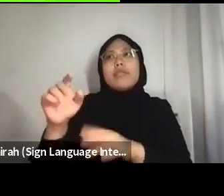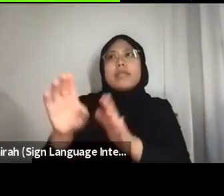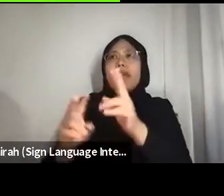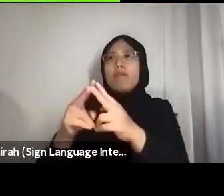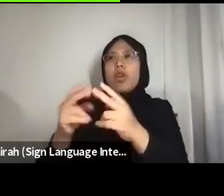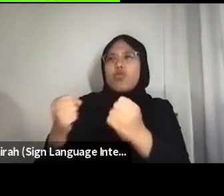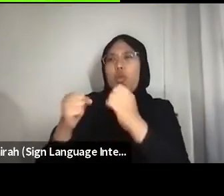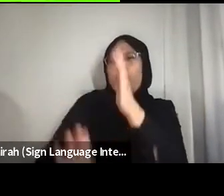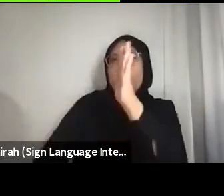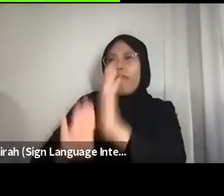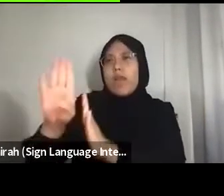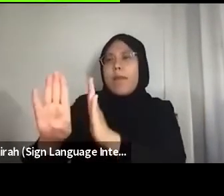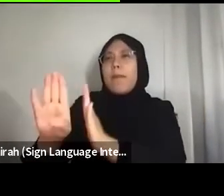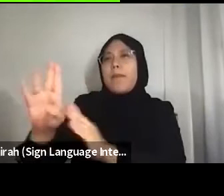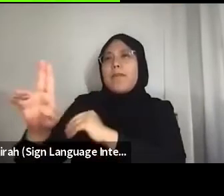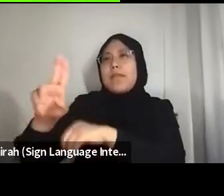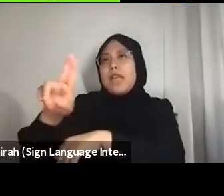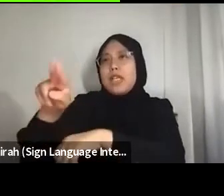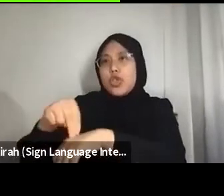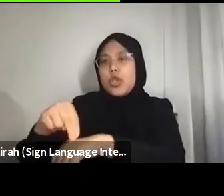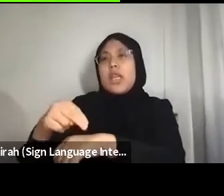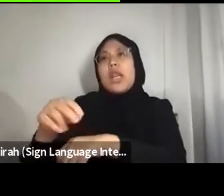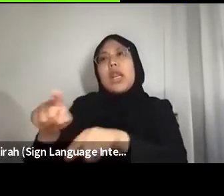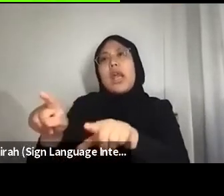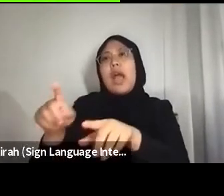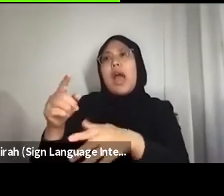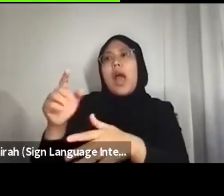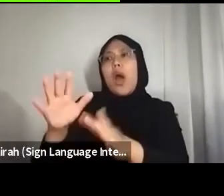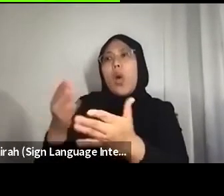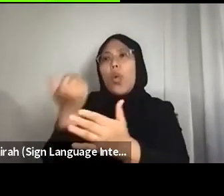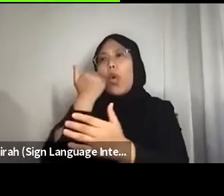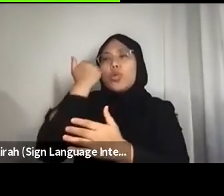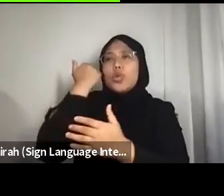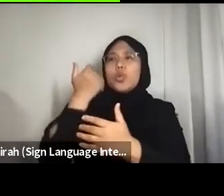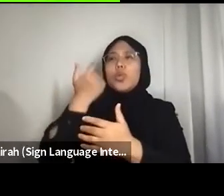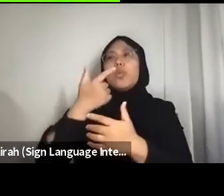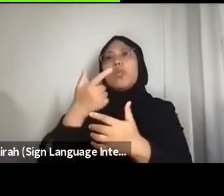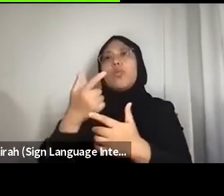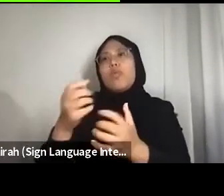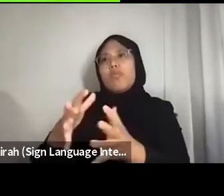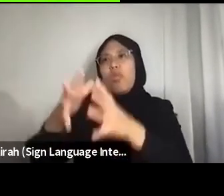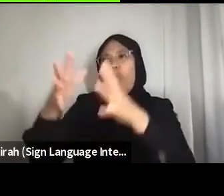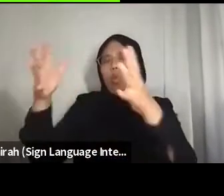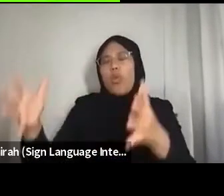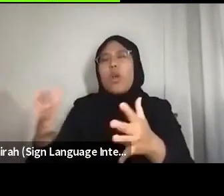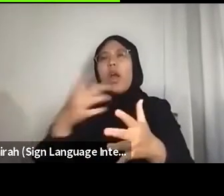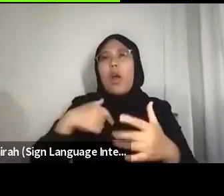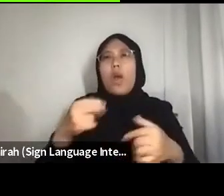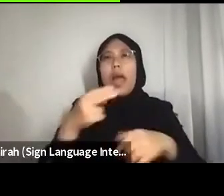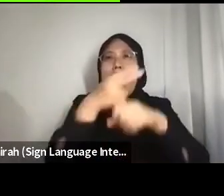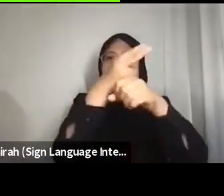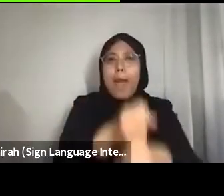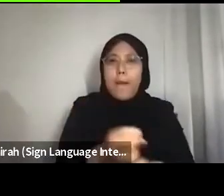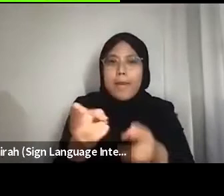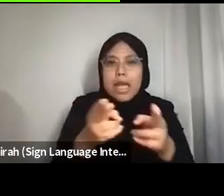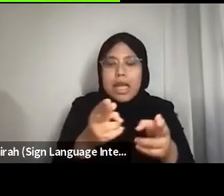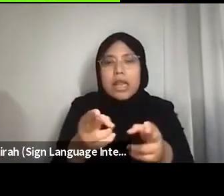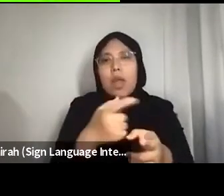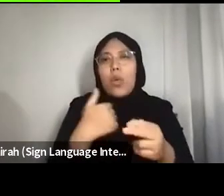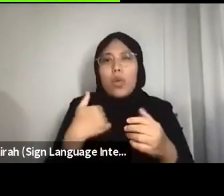in terms of our consumption, in terms of our habits, we do leave a very heavy carbon footprint on the environment.